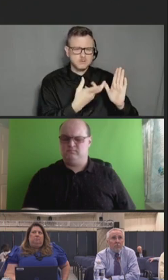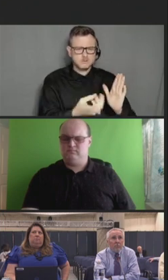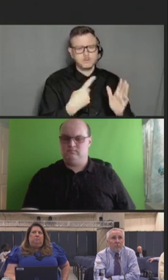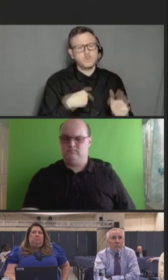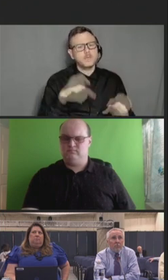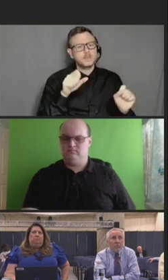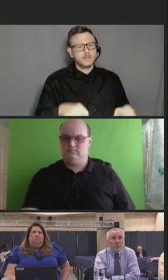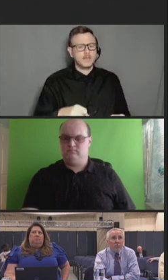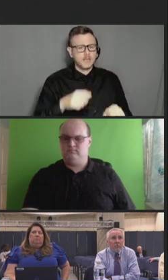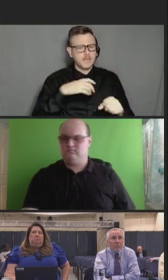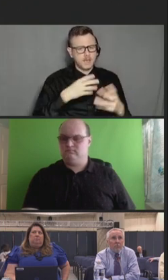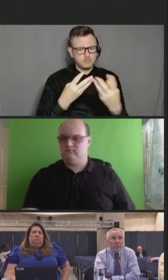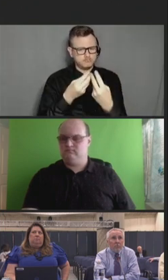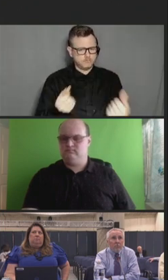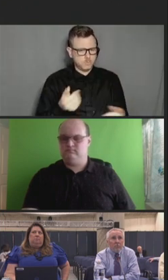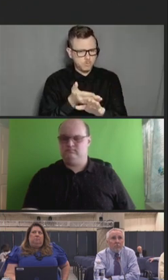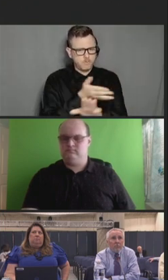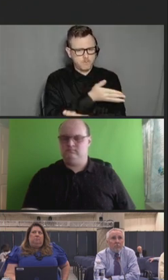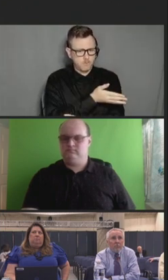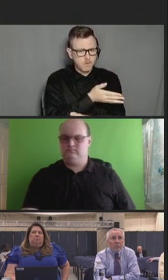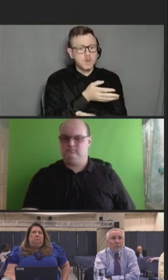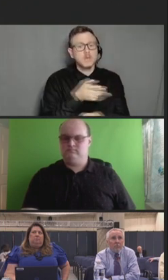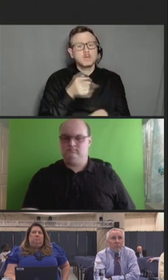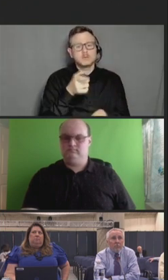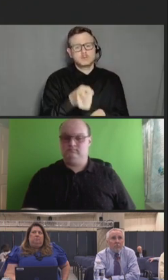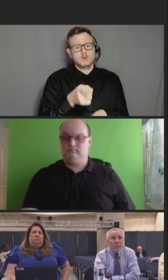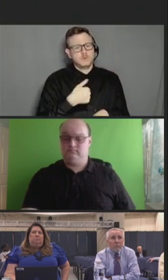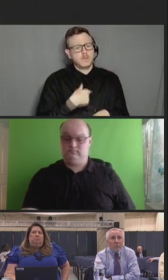American people and healthcare workers is essential.